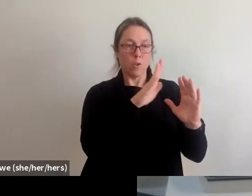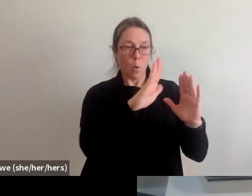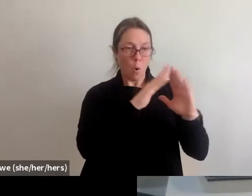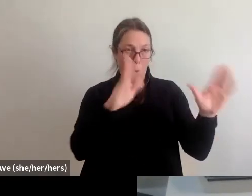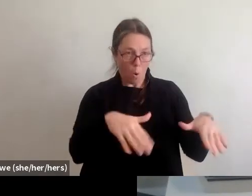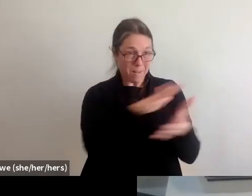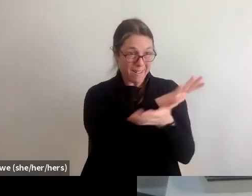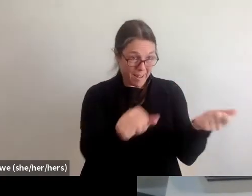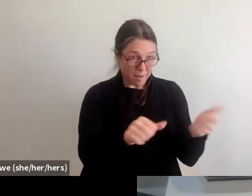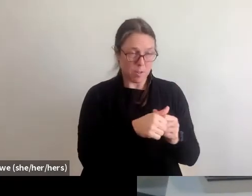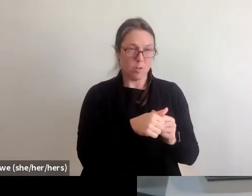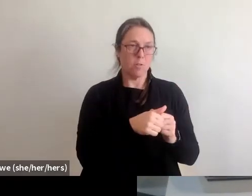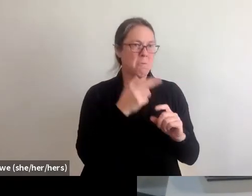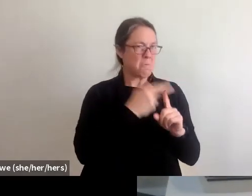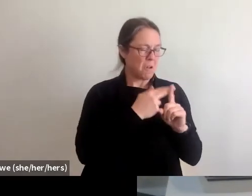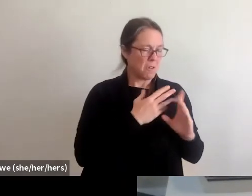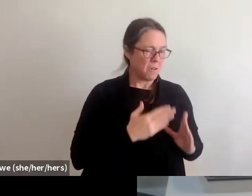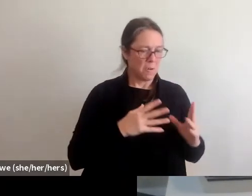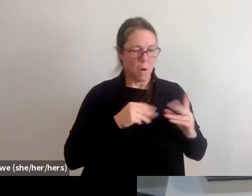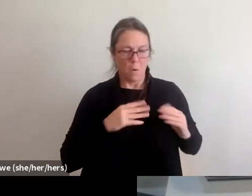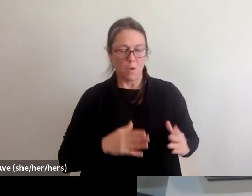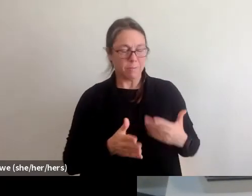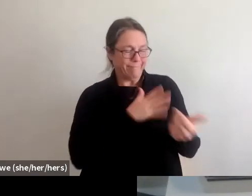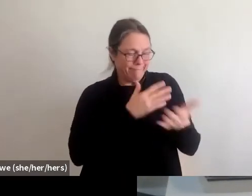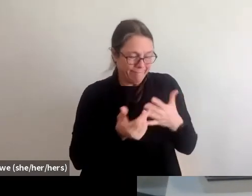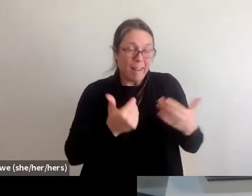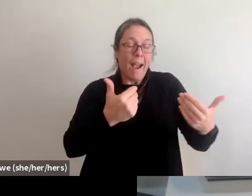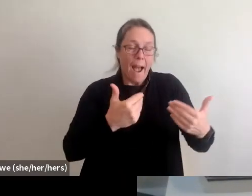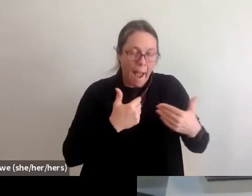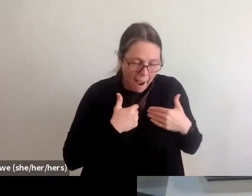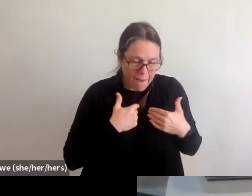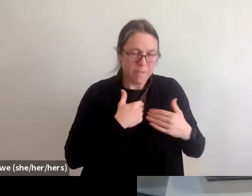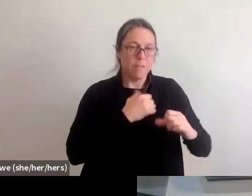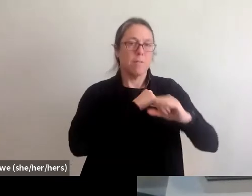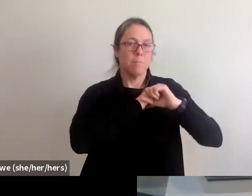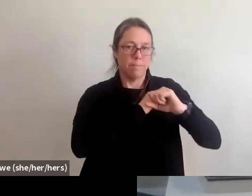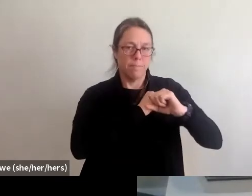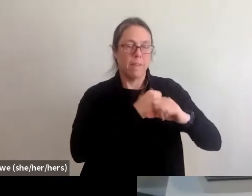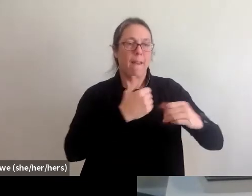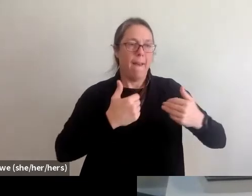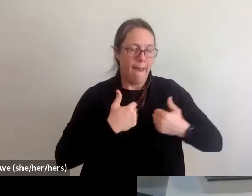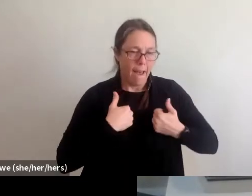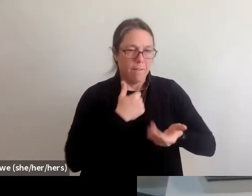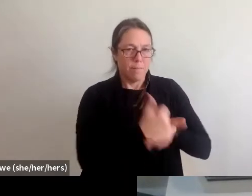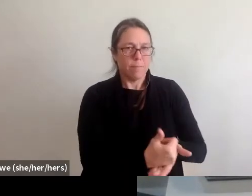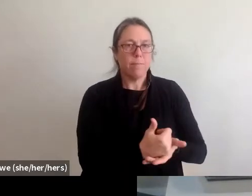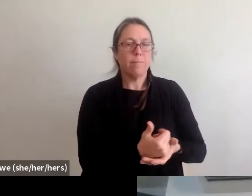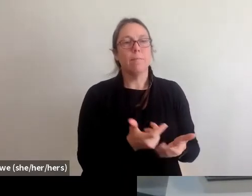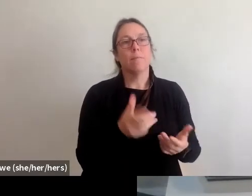whether you're a renter or a homeowner there are things out there to help and assist you. So make sure you're looking at trusted resources whether